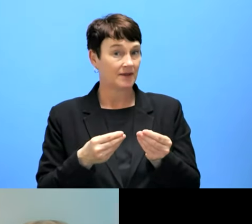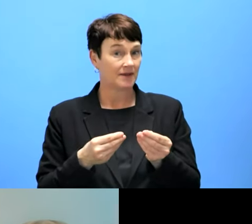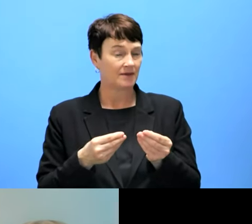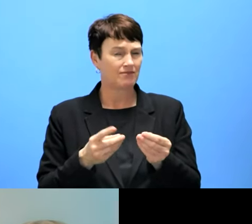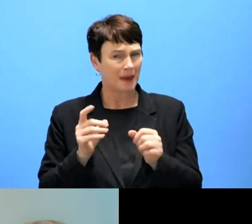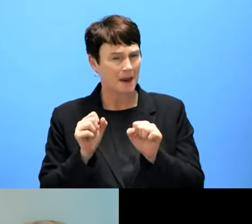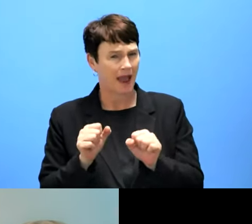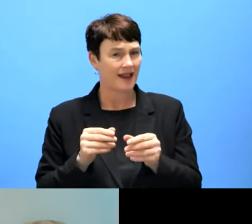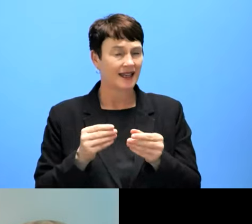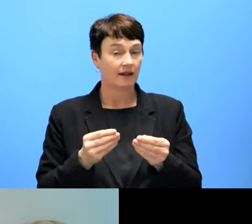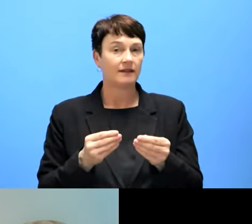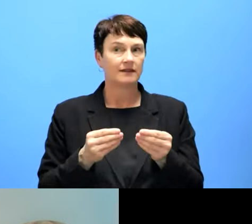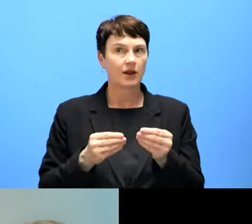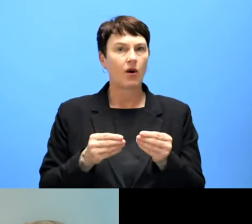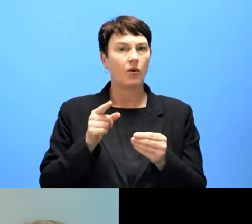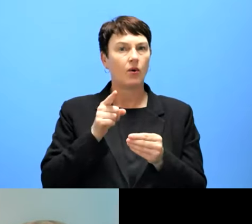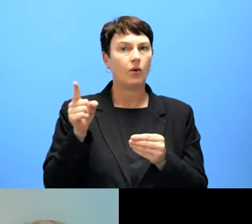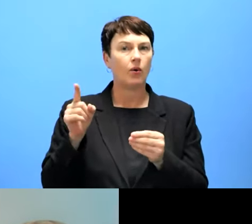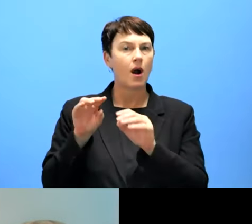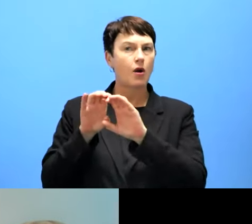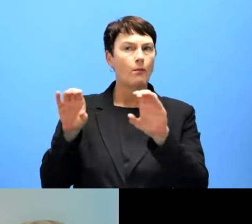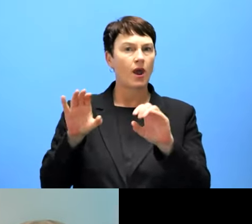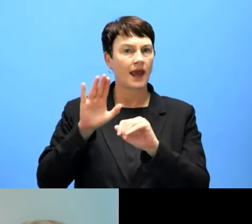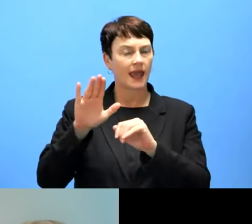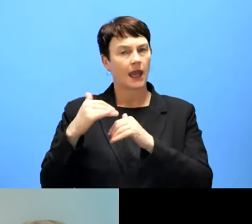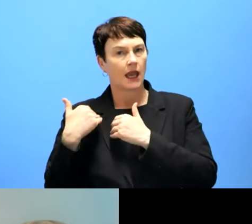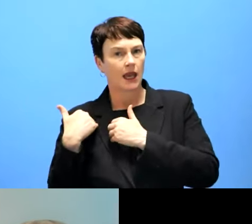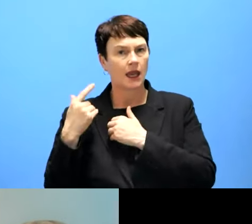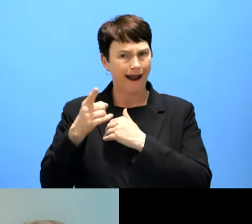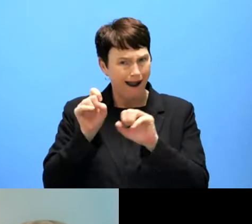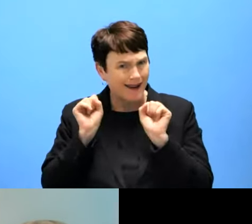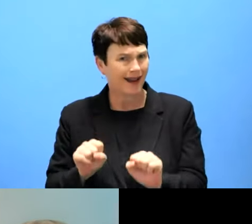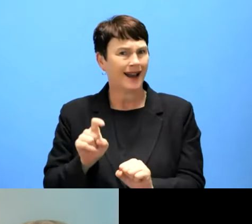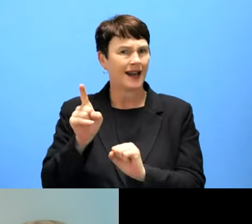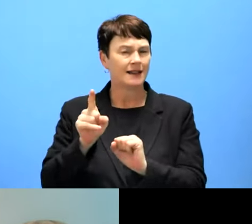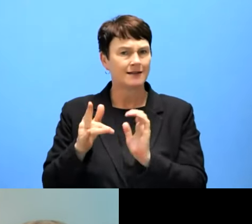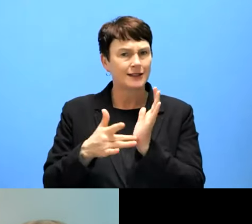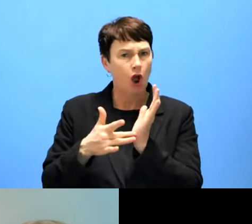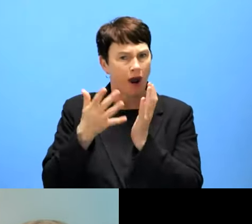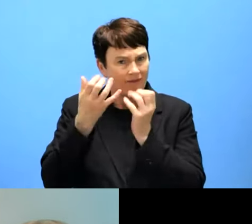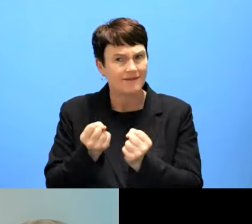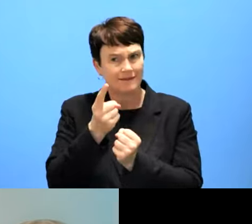it's for us to put the necessary pressure on them to start looking at other vendors. So yeah.